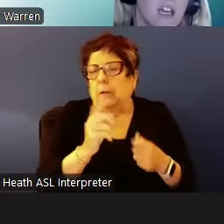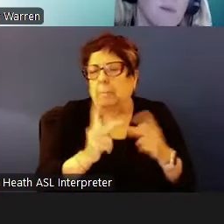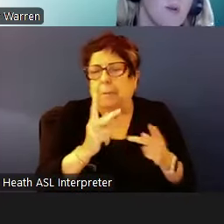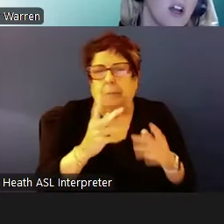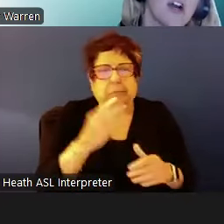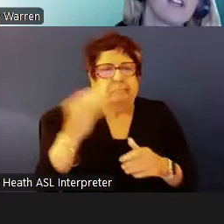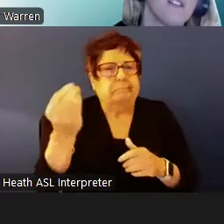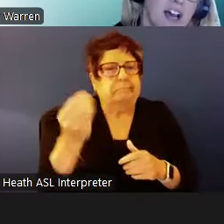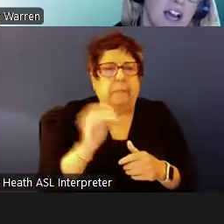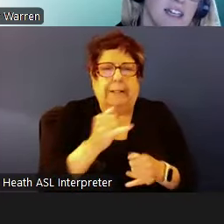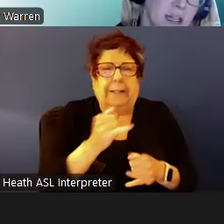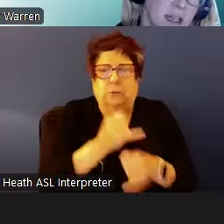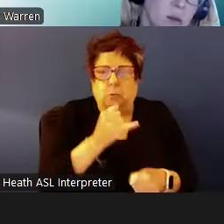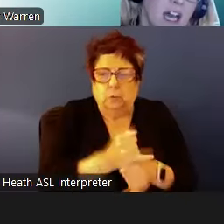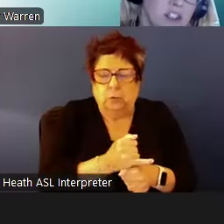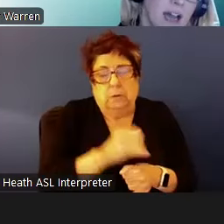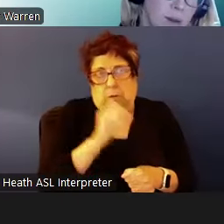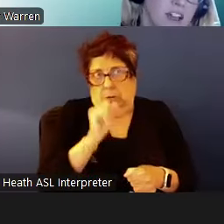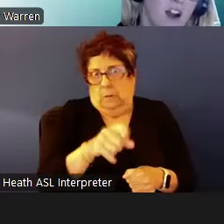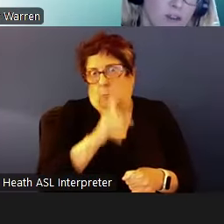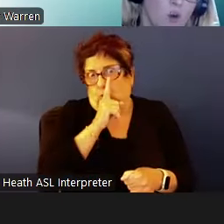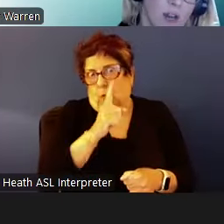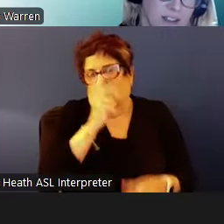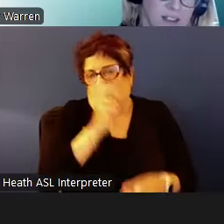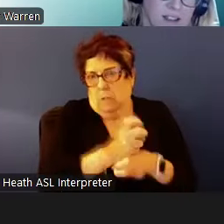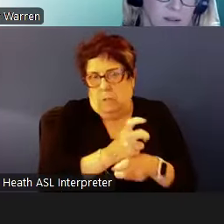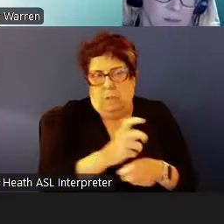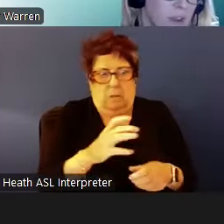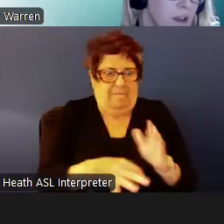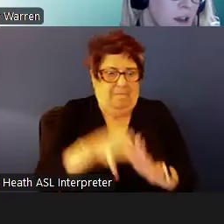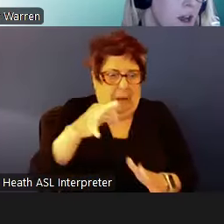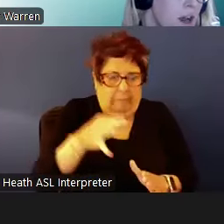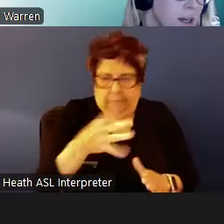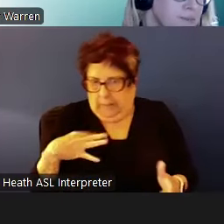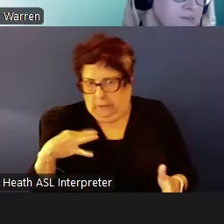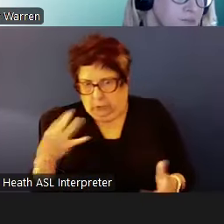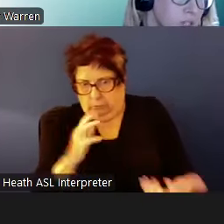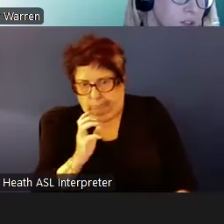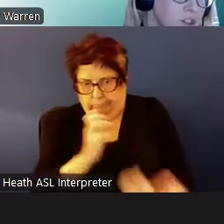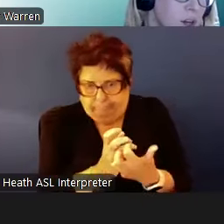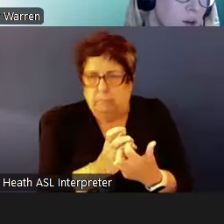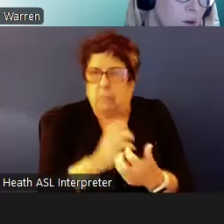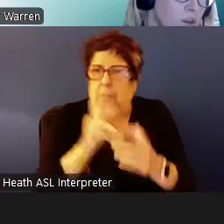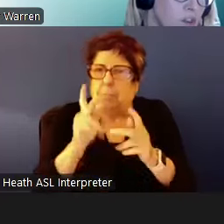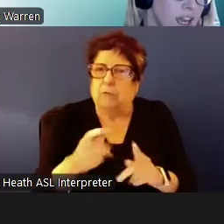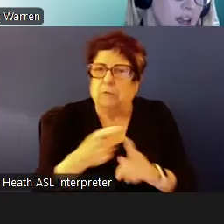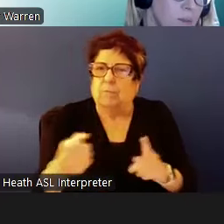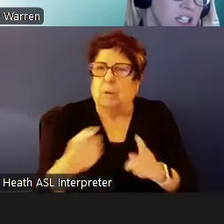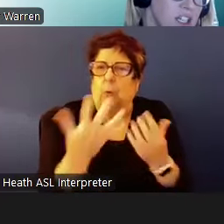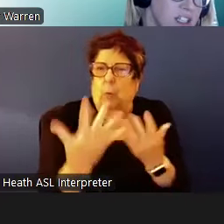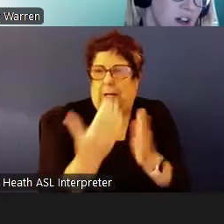it could be hard to find an eligible applicant on the waiting list. So, the PHA's have often